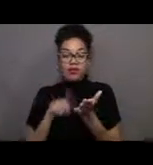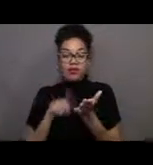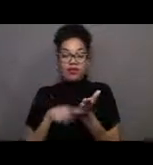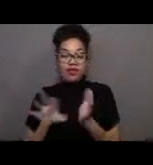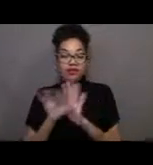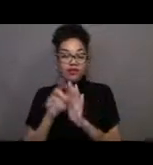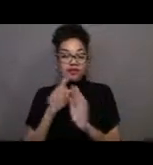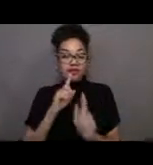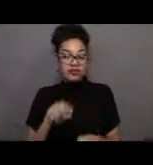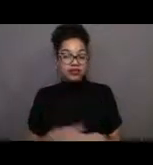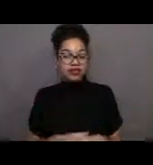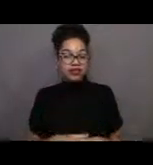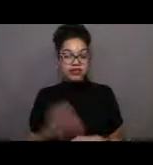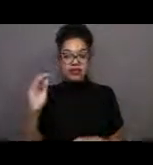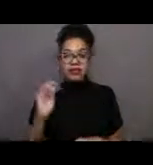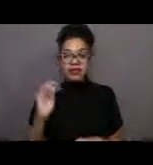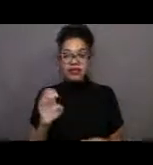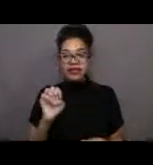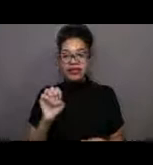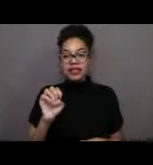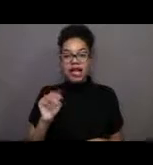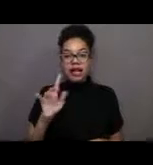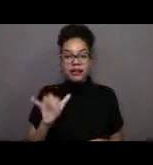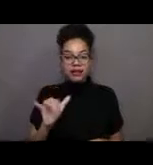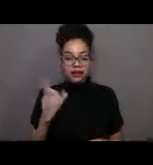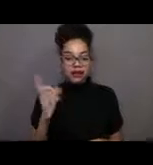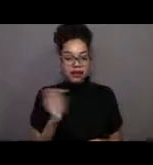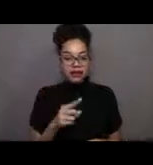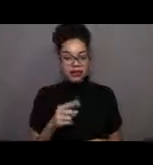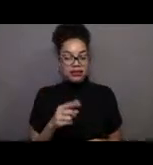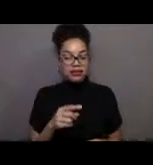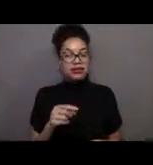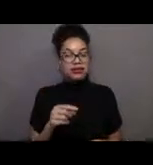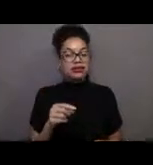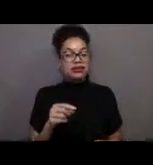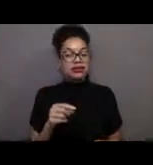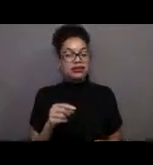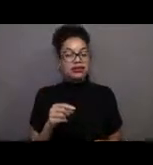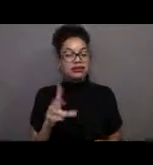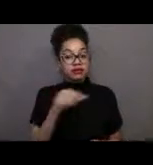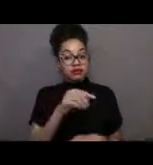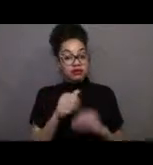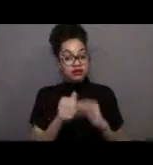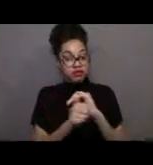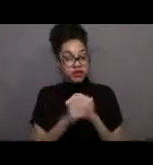And Emily in Mrs. Morales' class would like to know "Do they eat anything other than jellyfish?"